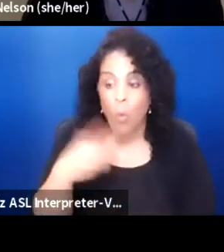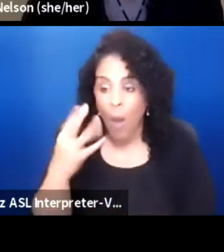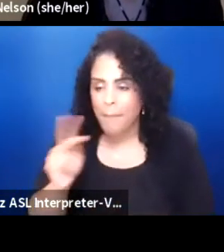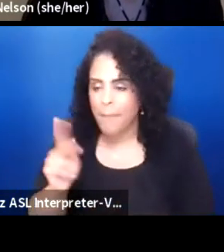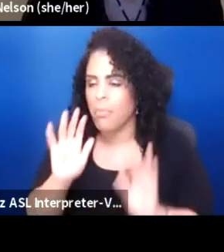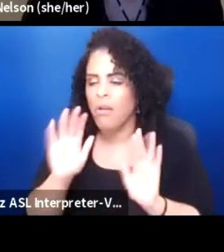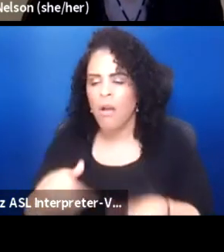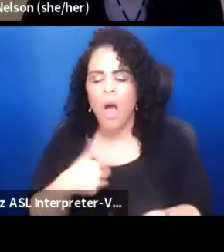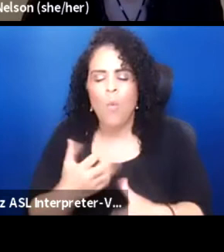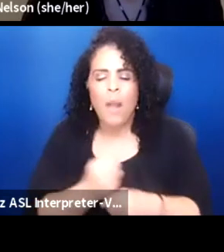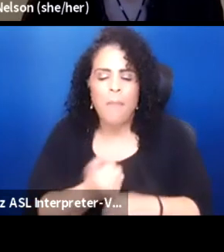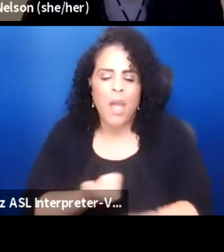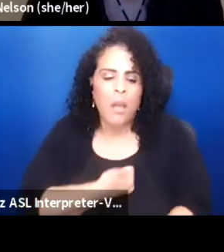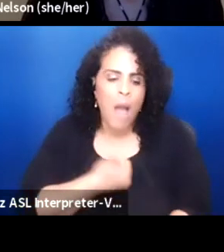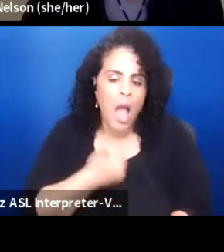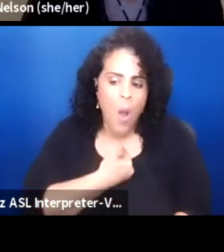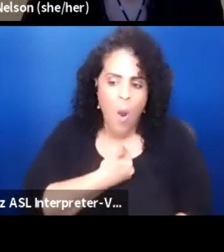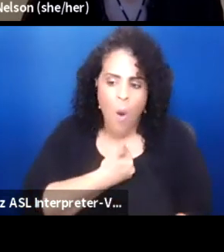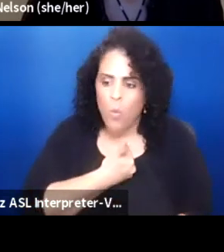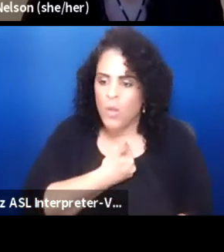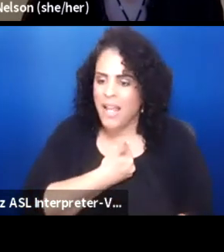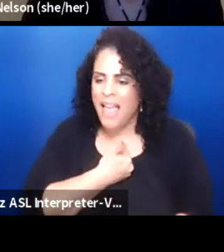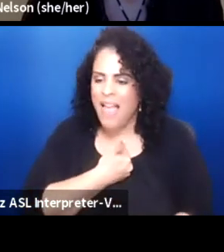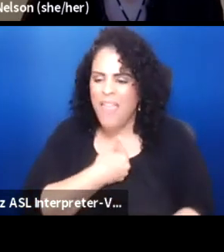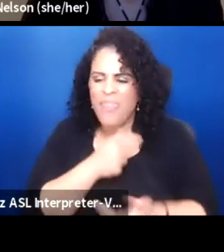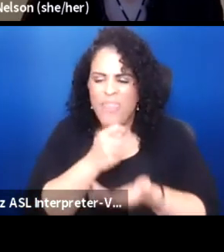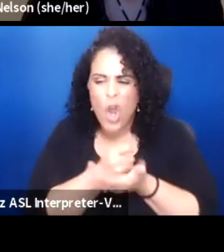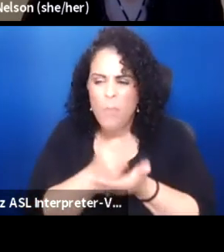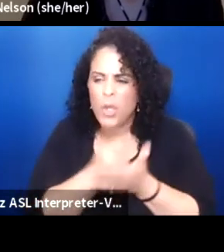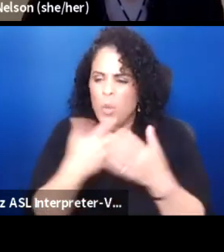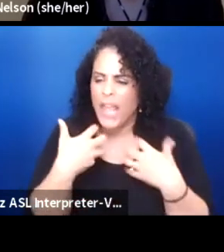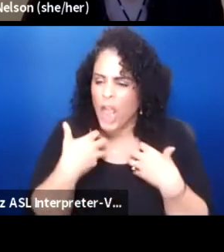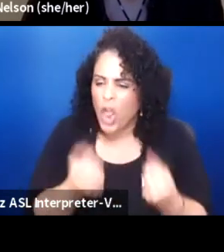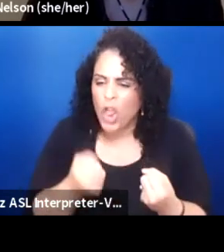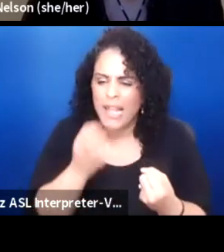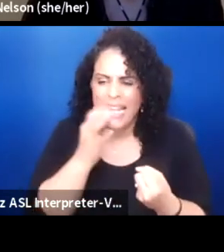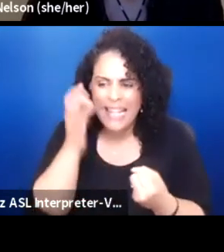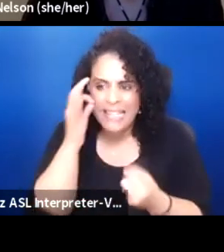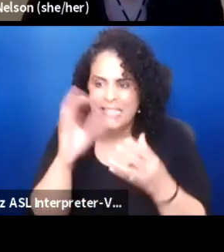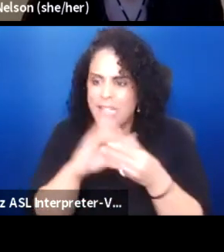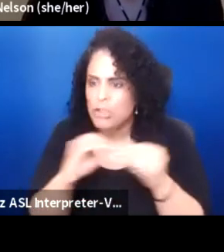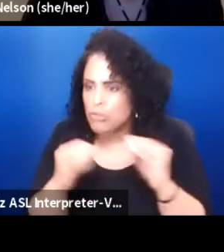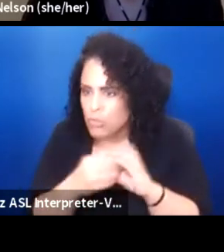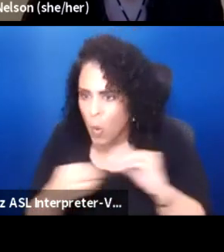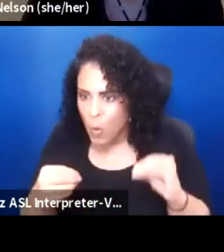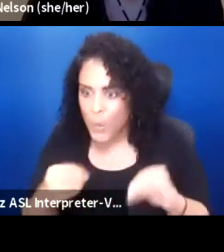to make my own therapeutic healing Indian stories. And yes.